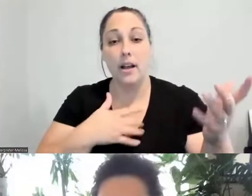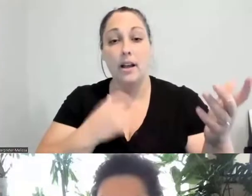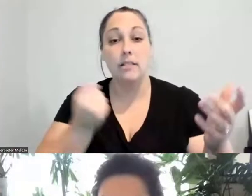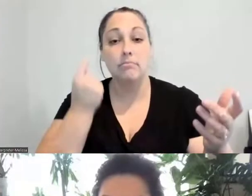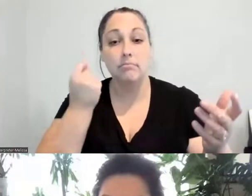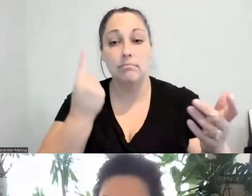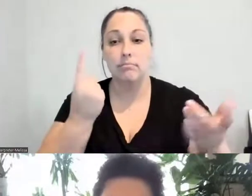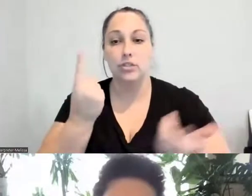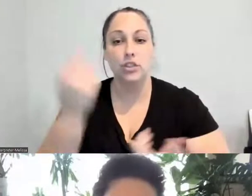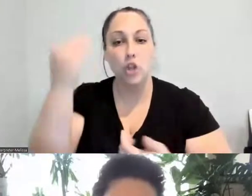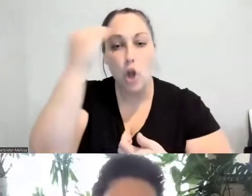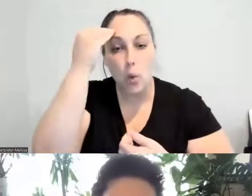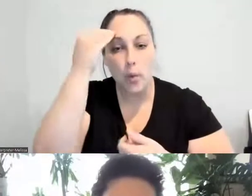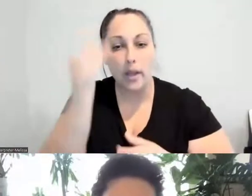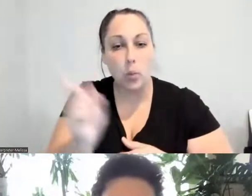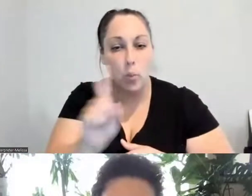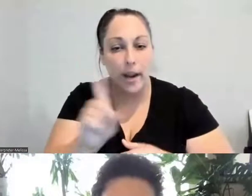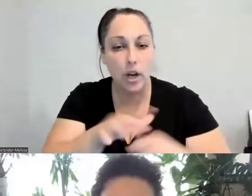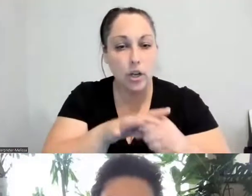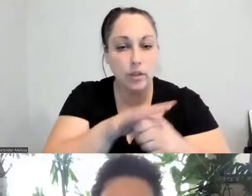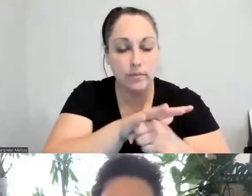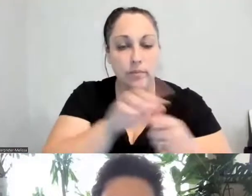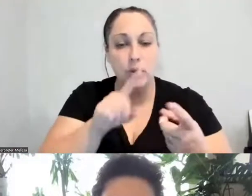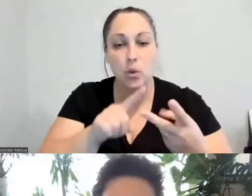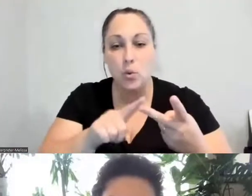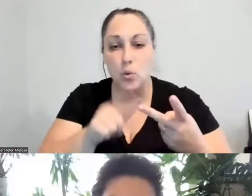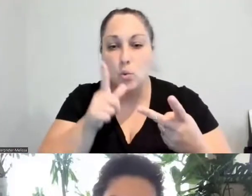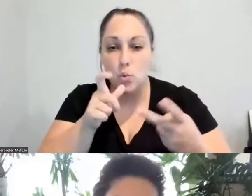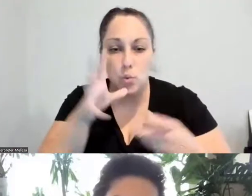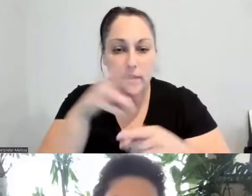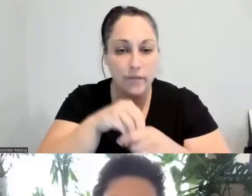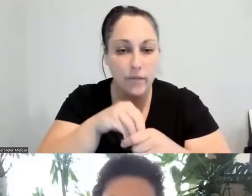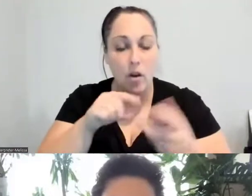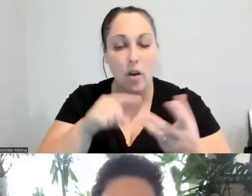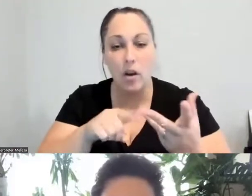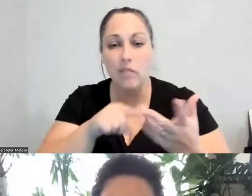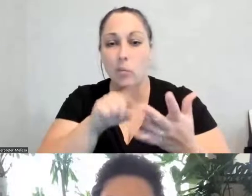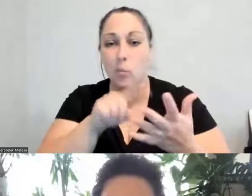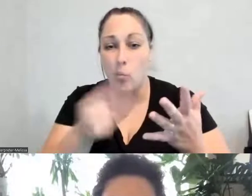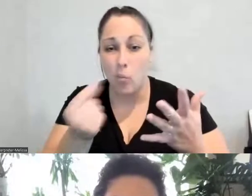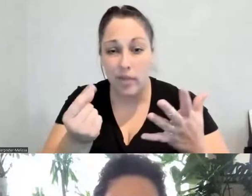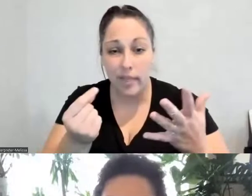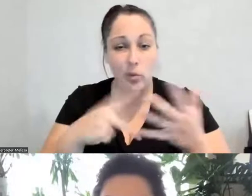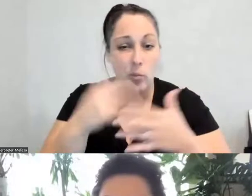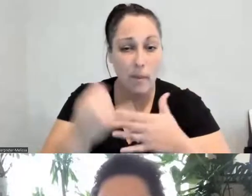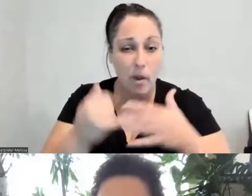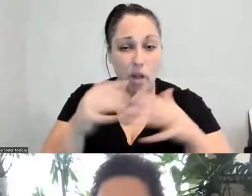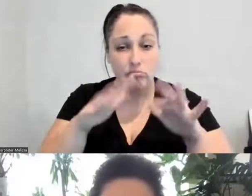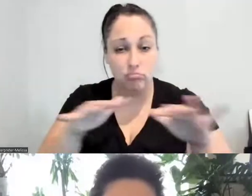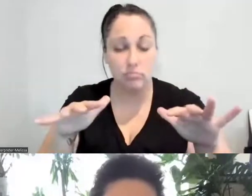involved, and what is happening on the ground there, it's a starting step. Thank you.